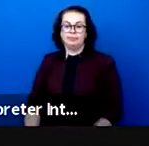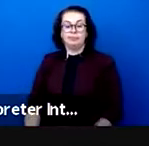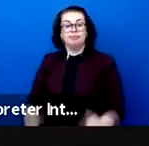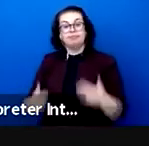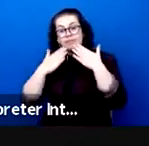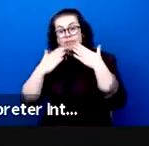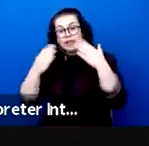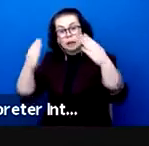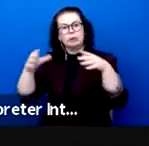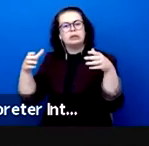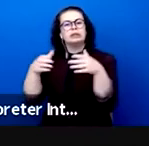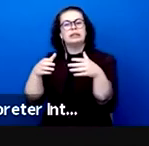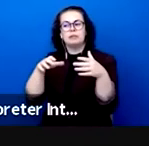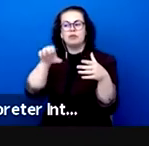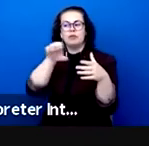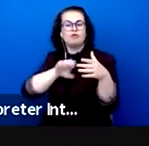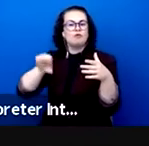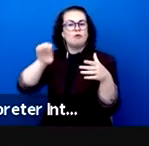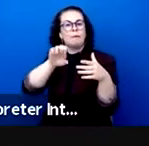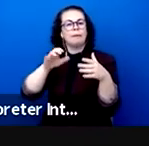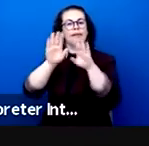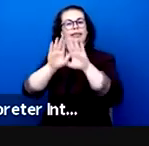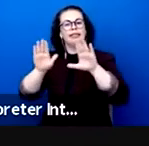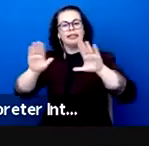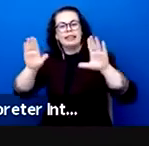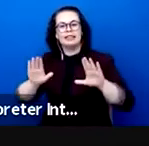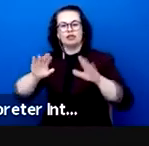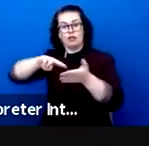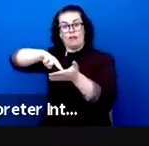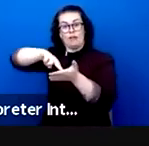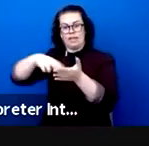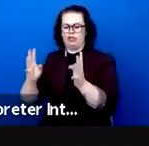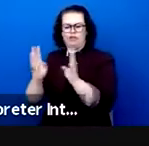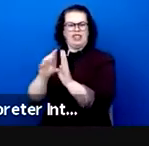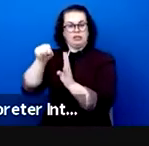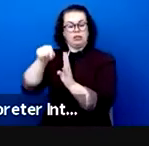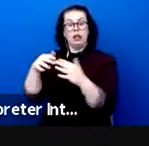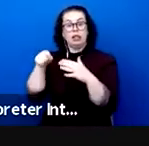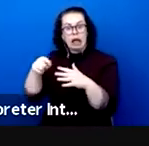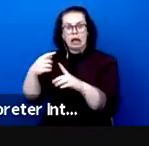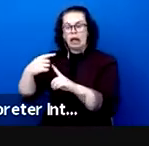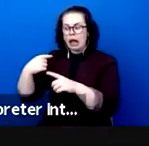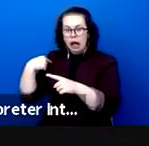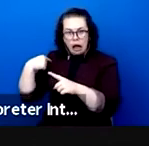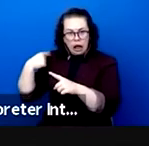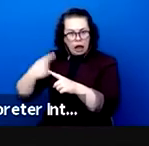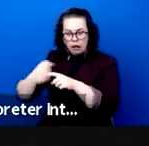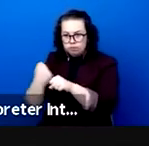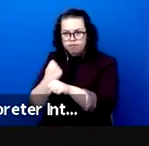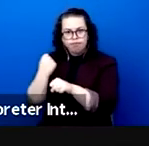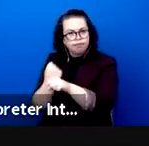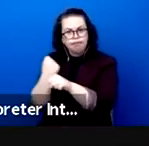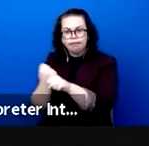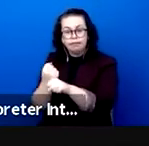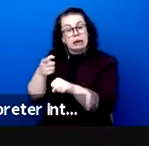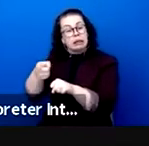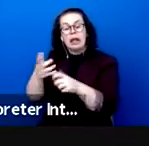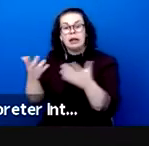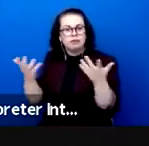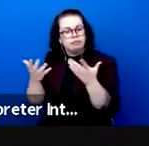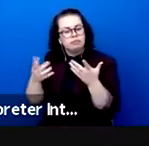European Theatre Convention who were as for months now environment created and organized this